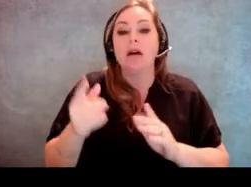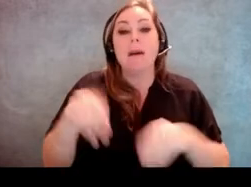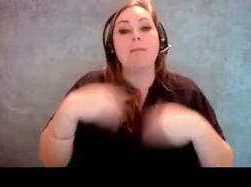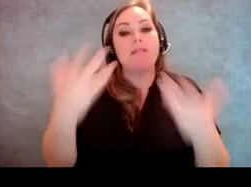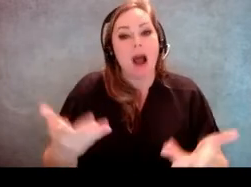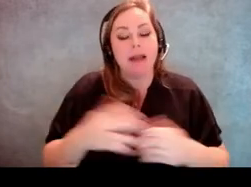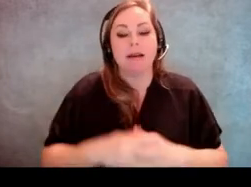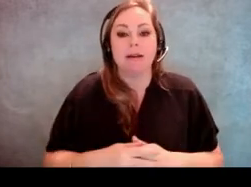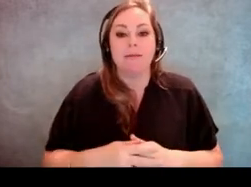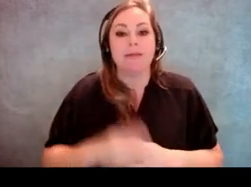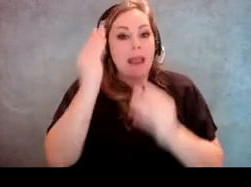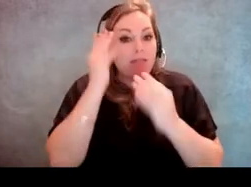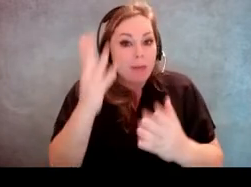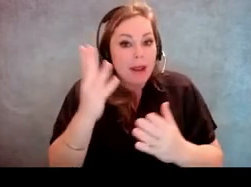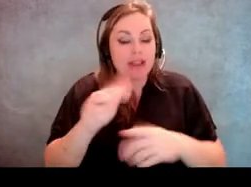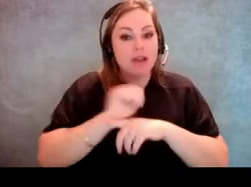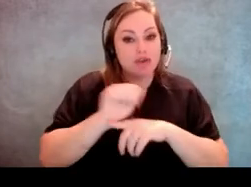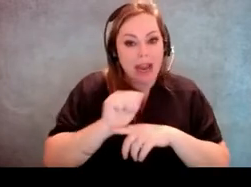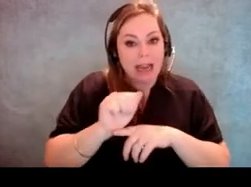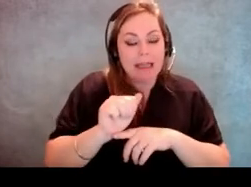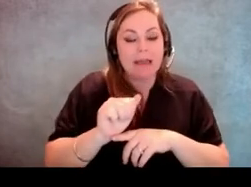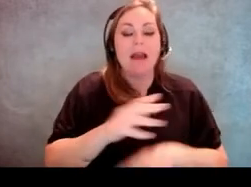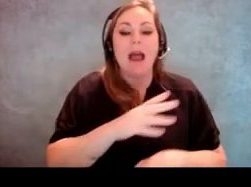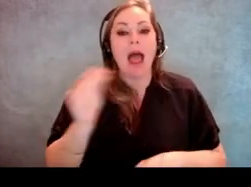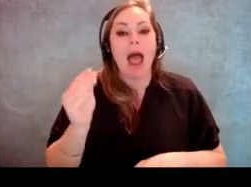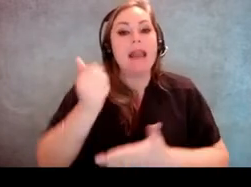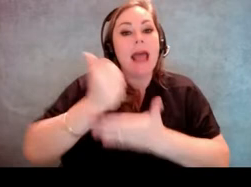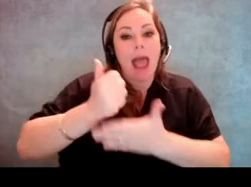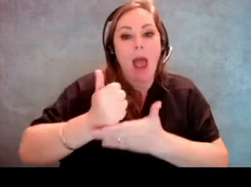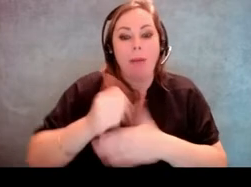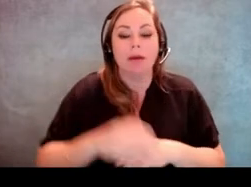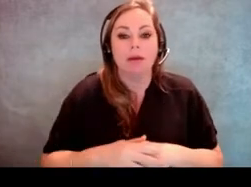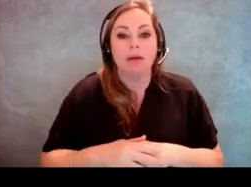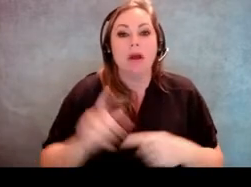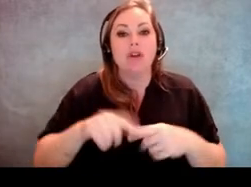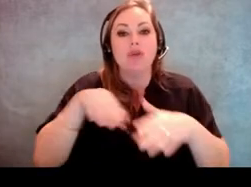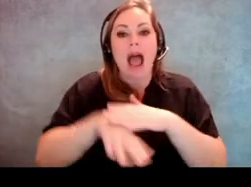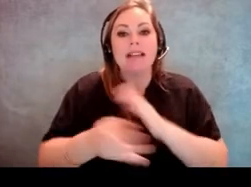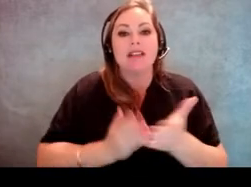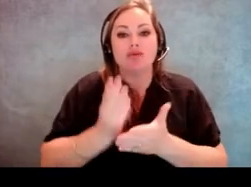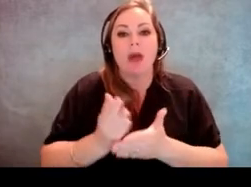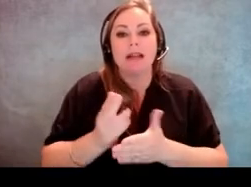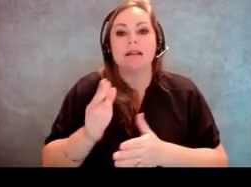information training and help work on access rights of voters with disabilities.